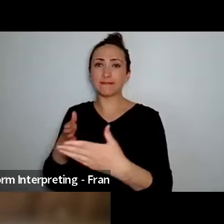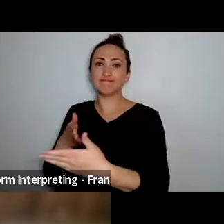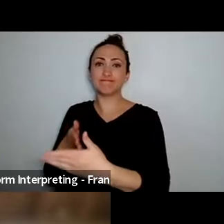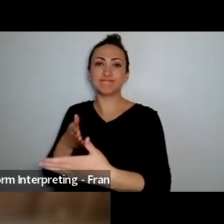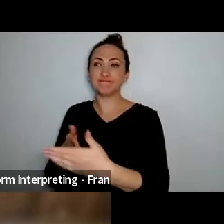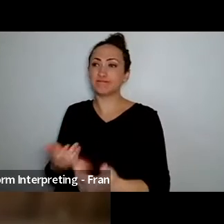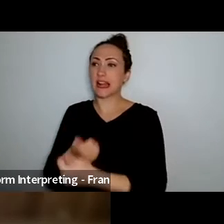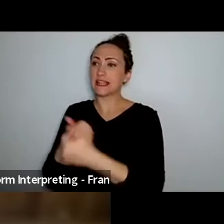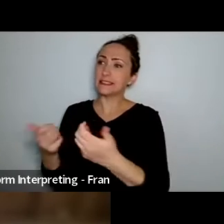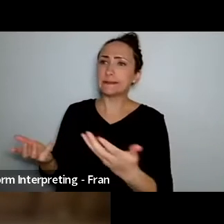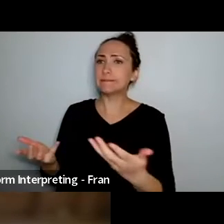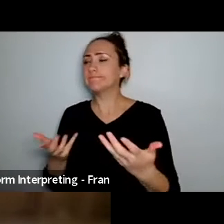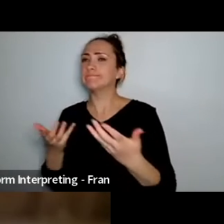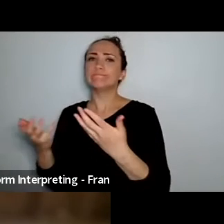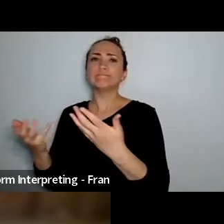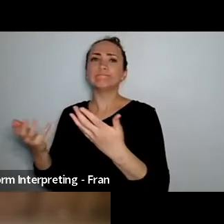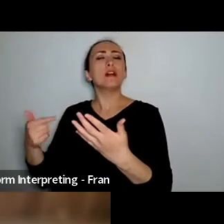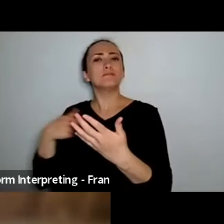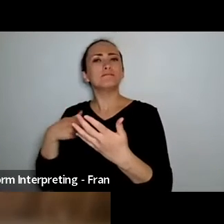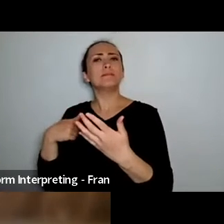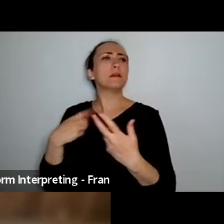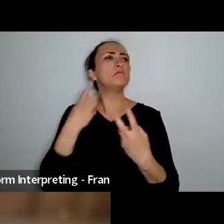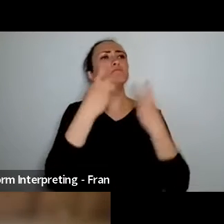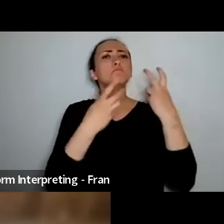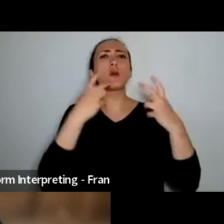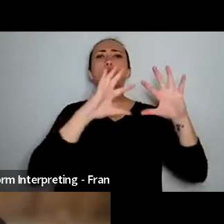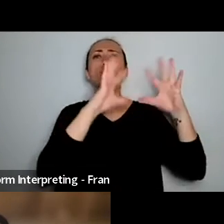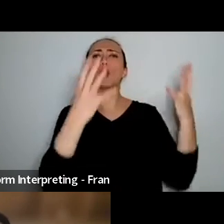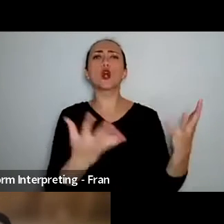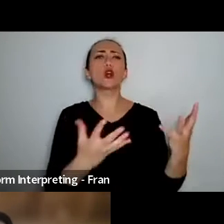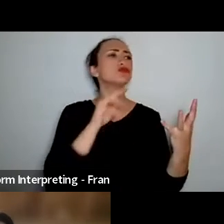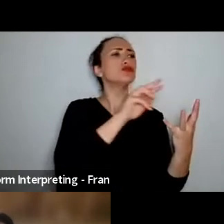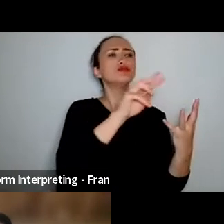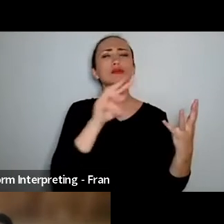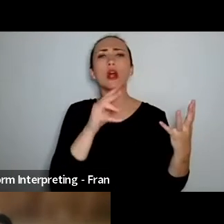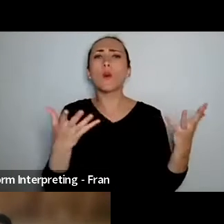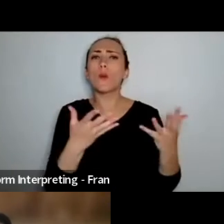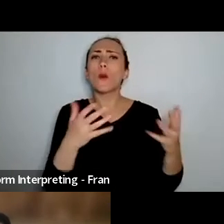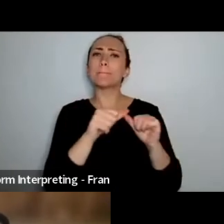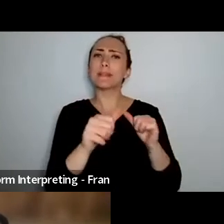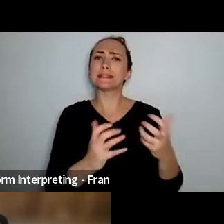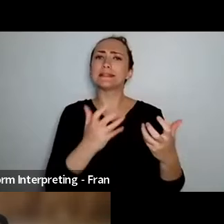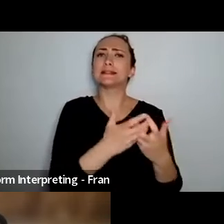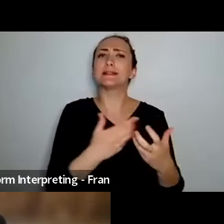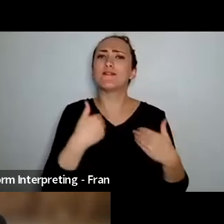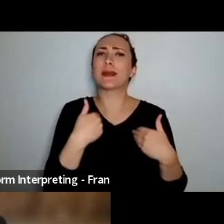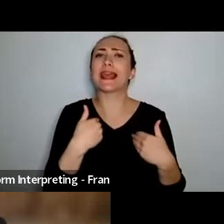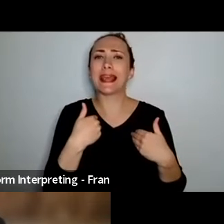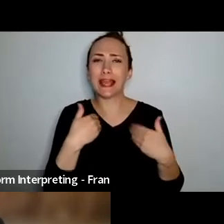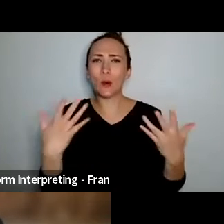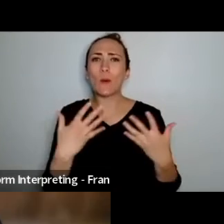so I then looked elsewhere to try to find some windows that are open to to fly into really so